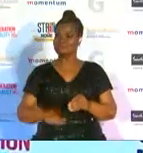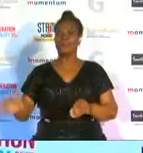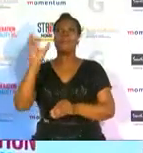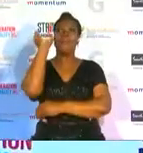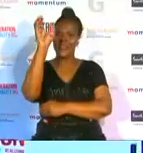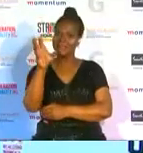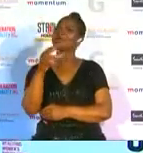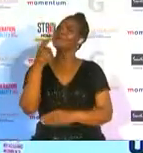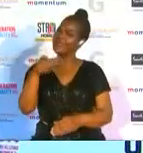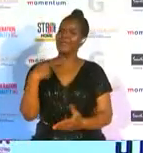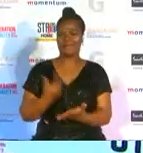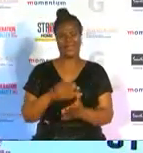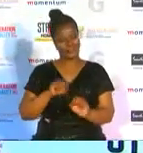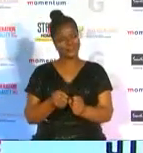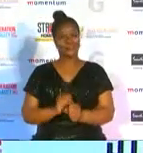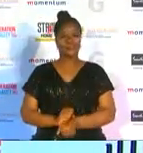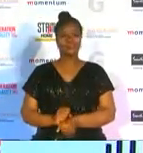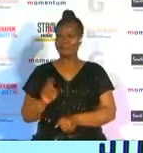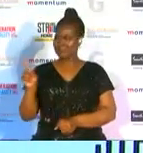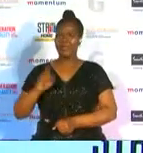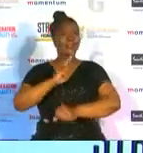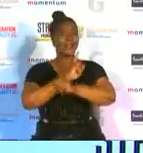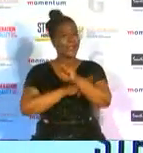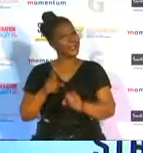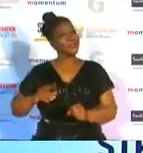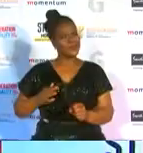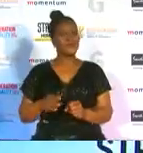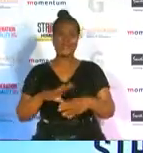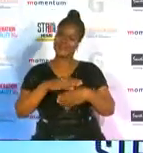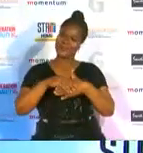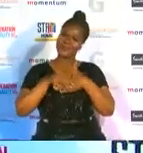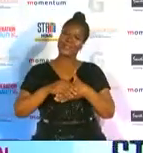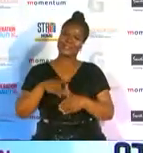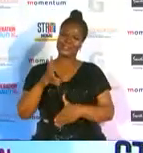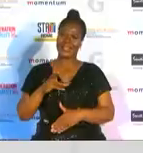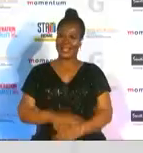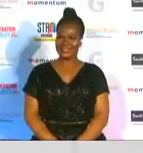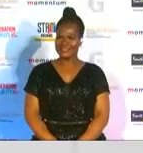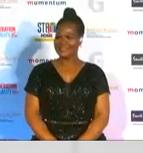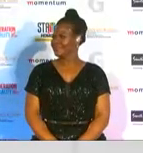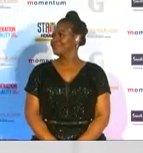and that's the energy that we want from you congratulations once again so much thank you